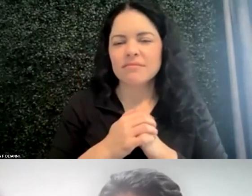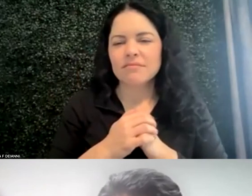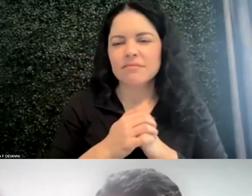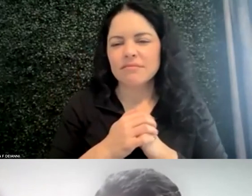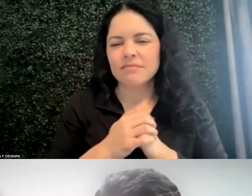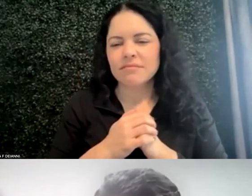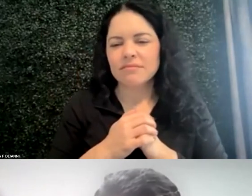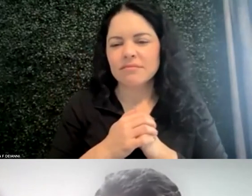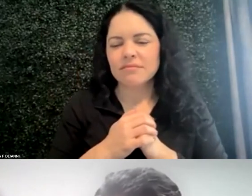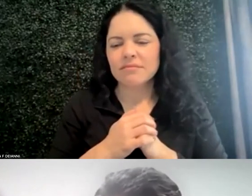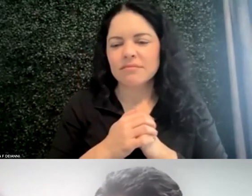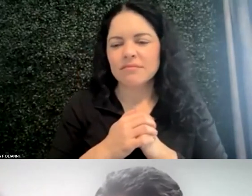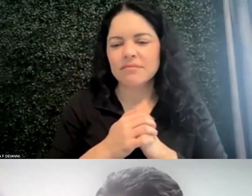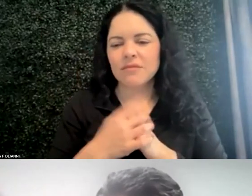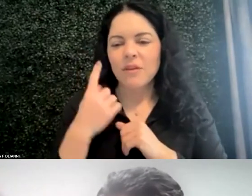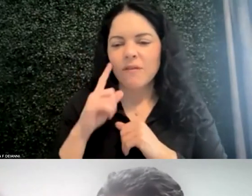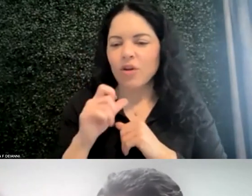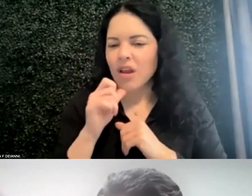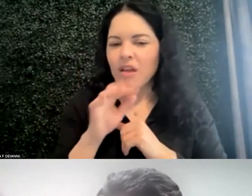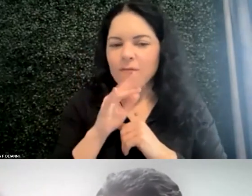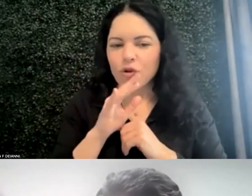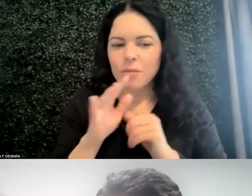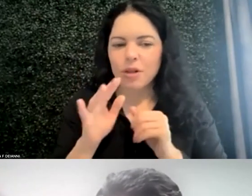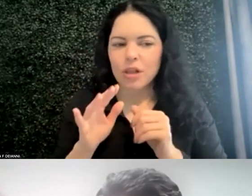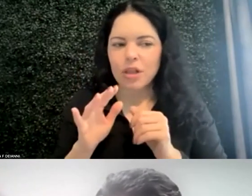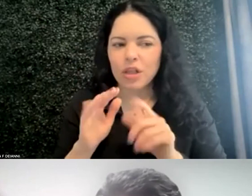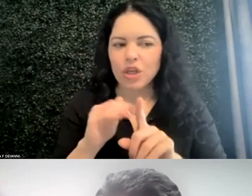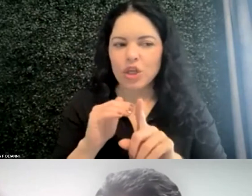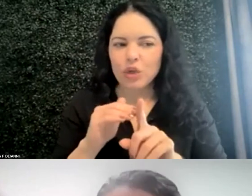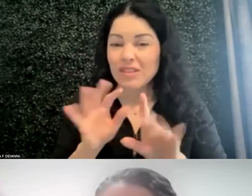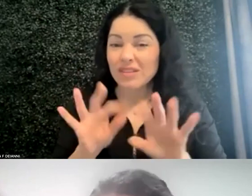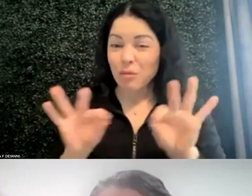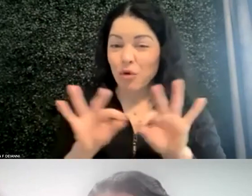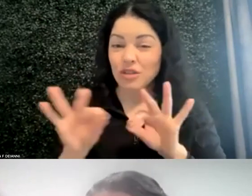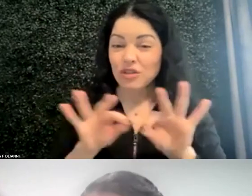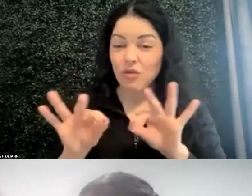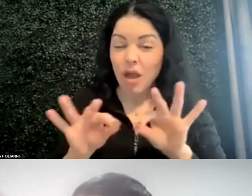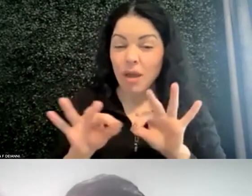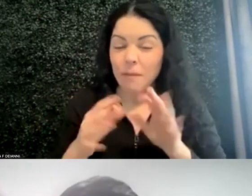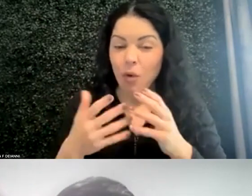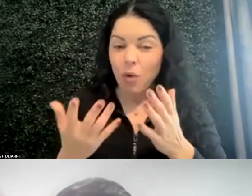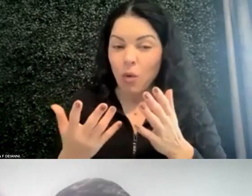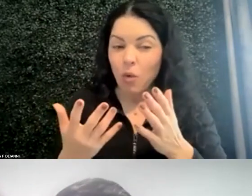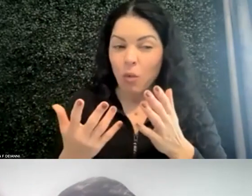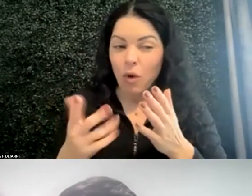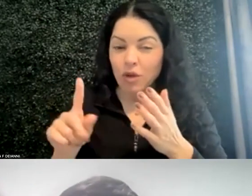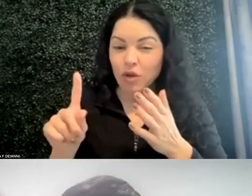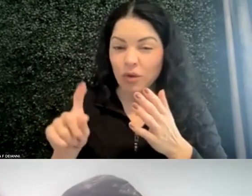Regarding nonverbal cues, is it important to describe what you were questioning? Instead of "you seem really upset" say,